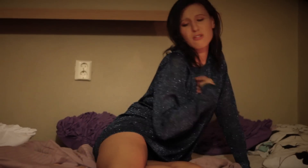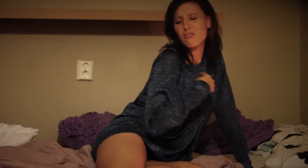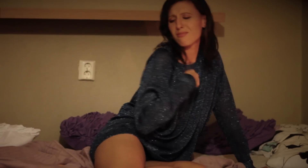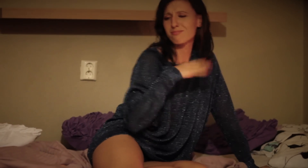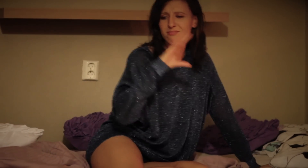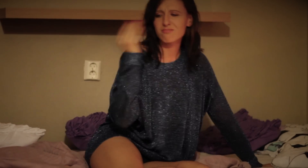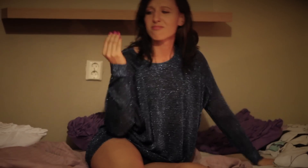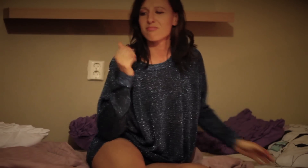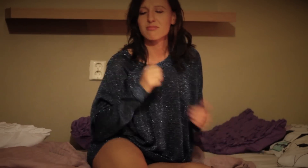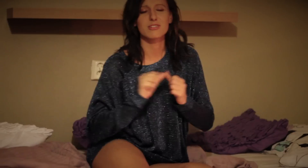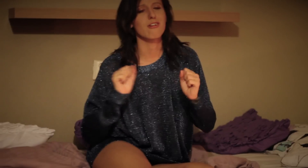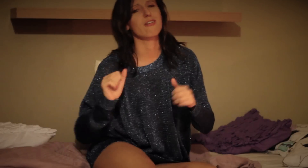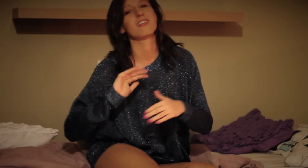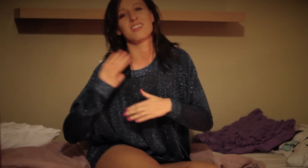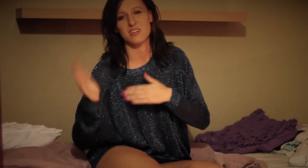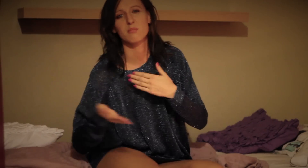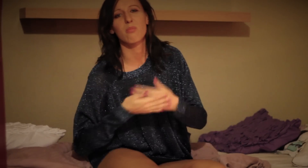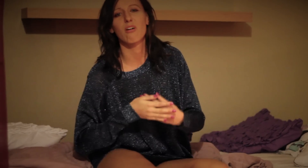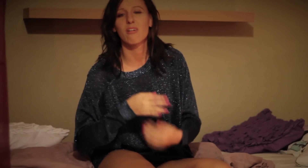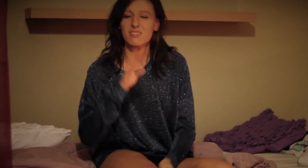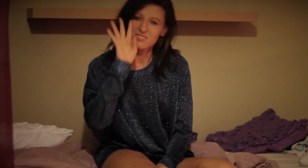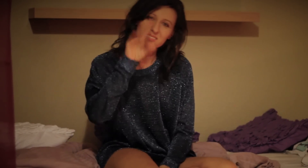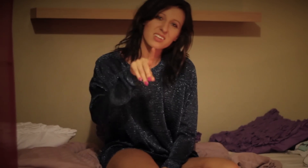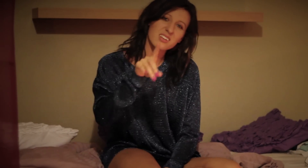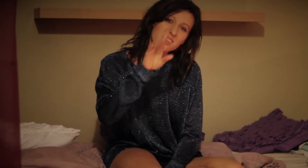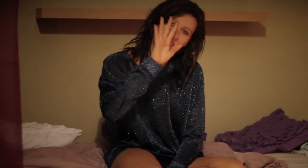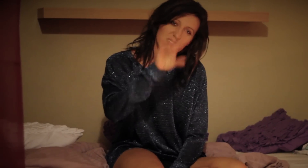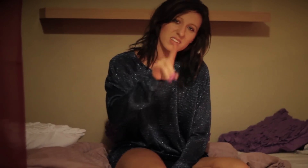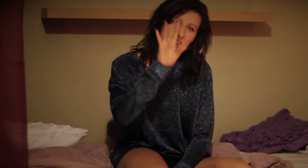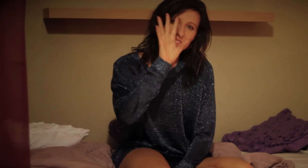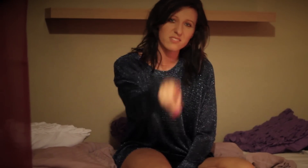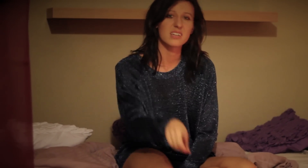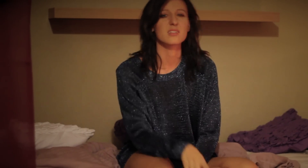Yes, I've been black but when I come back you'll know, know, know